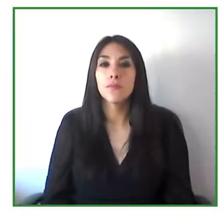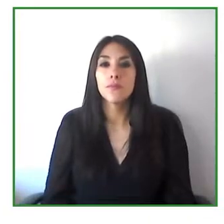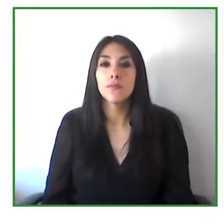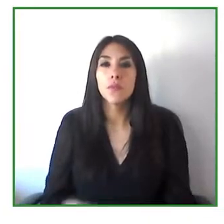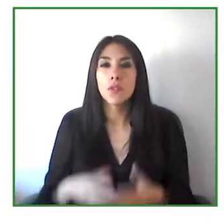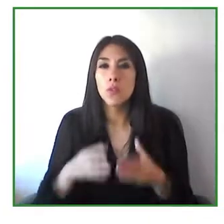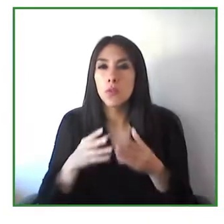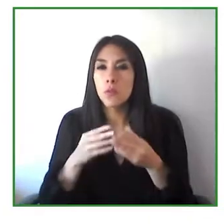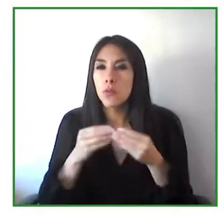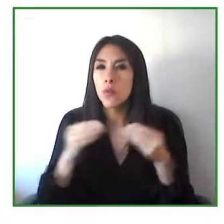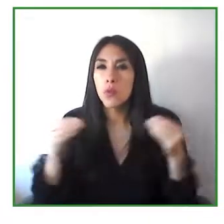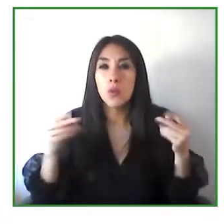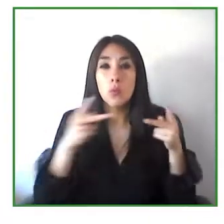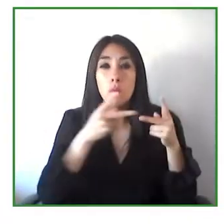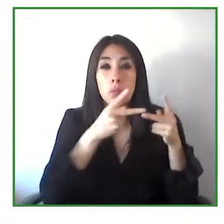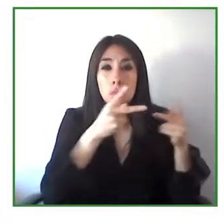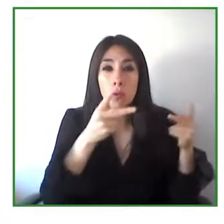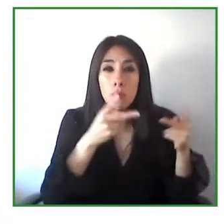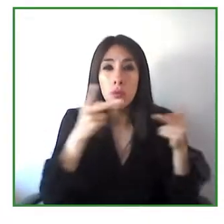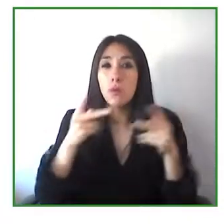digital services or digital content.